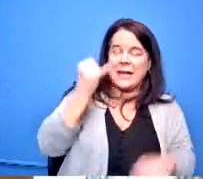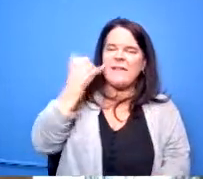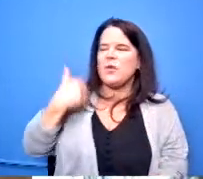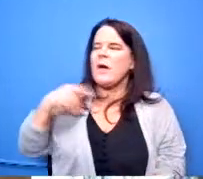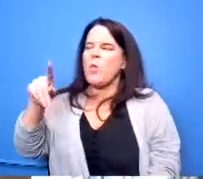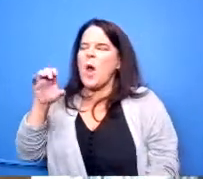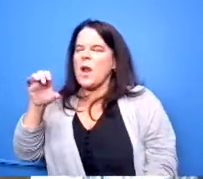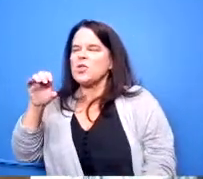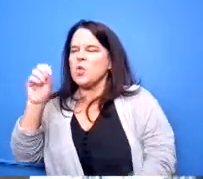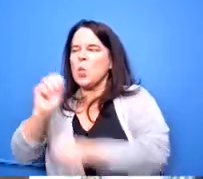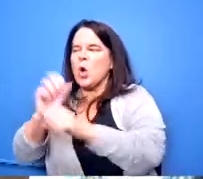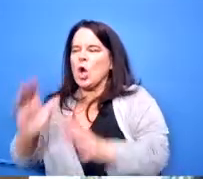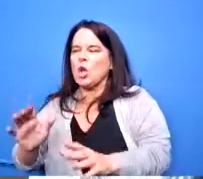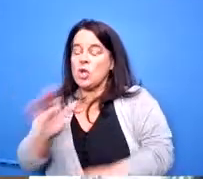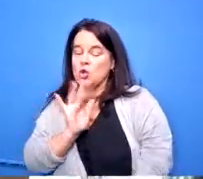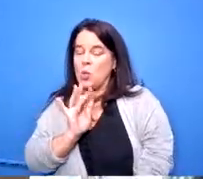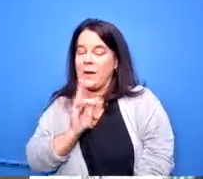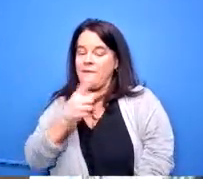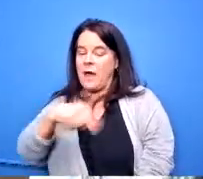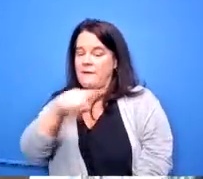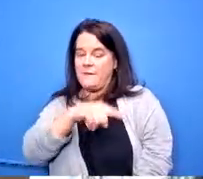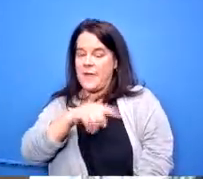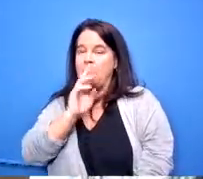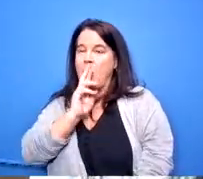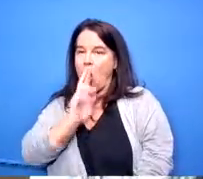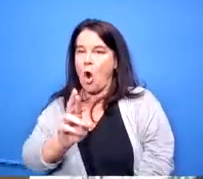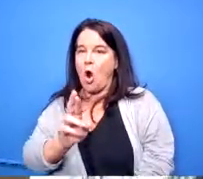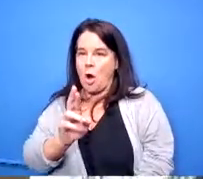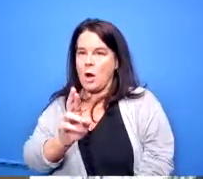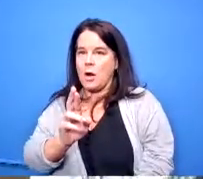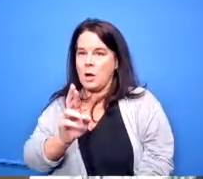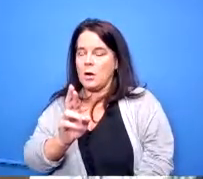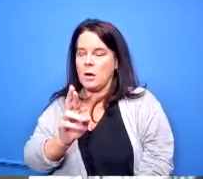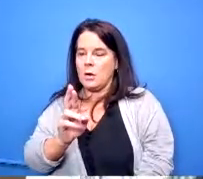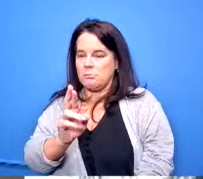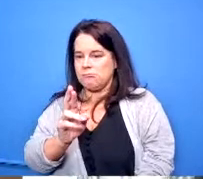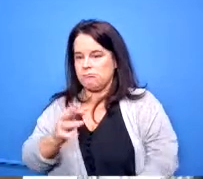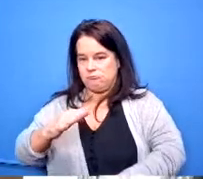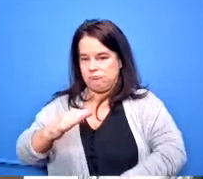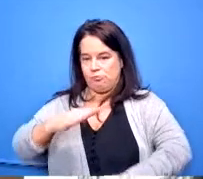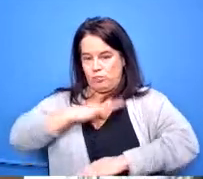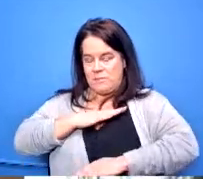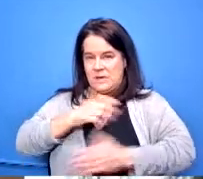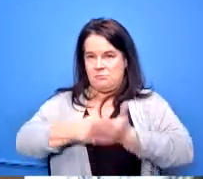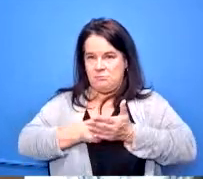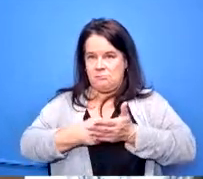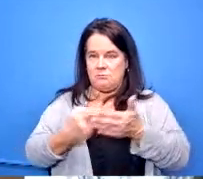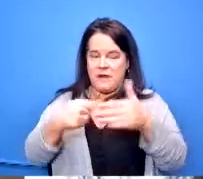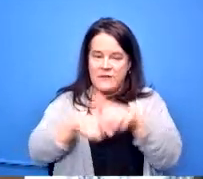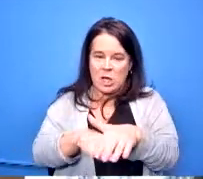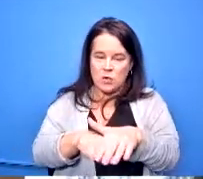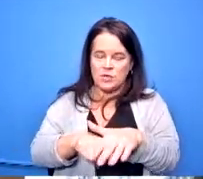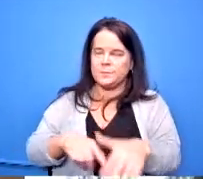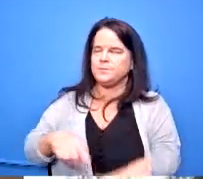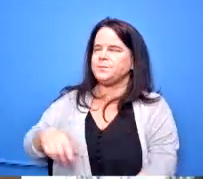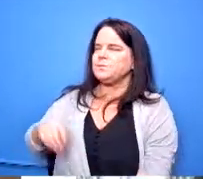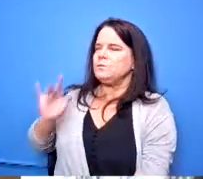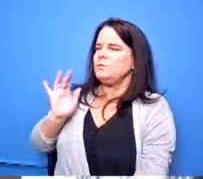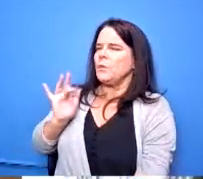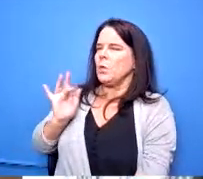25 of those workers are meet meet the criteria of inclusion so so you're saying 25 also falls